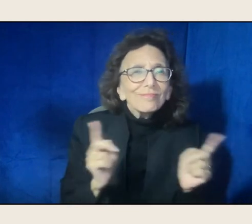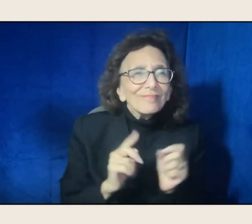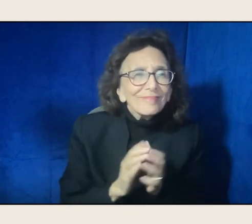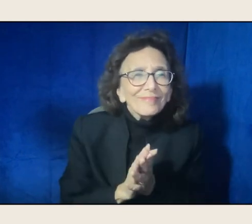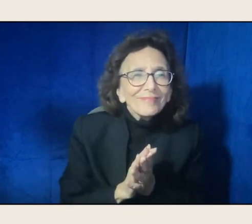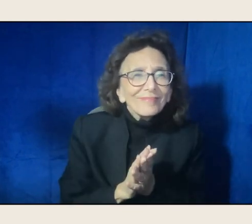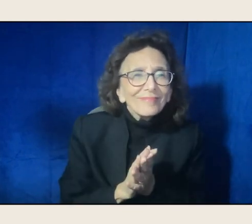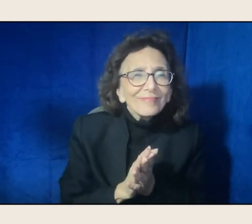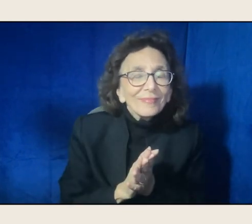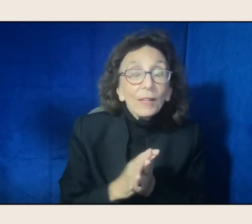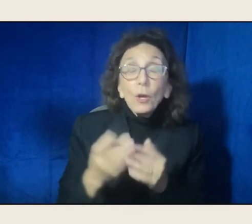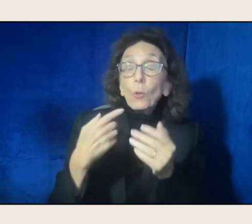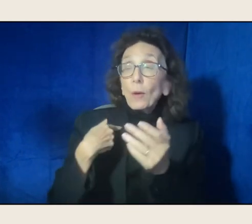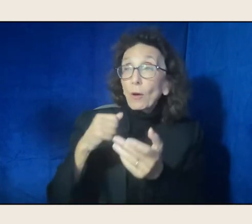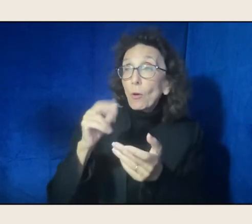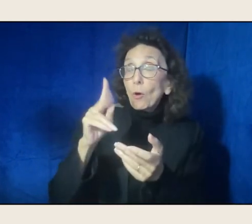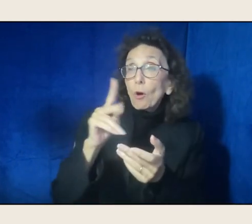she would be sitting there in the fire.